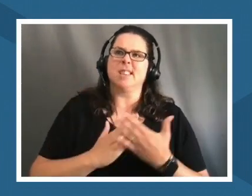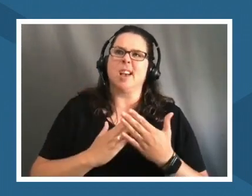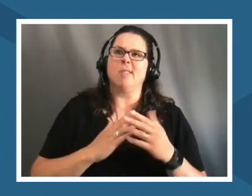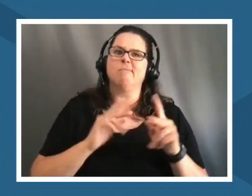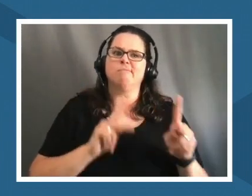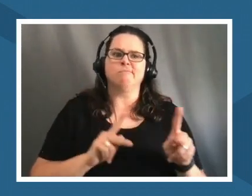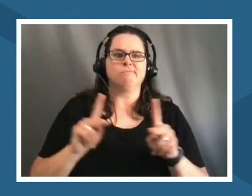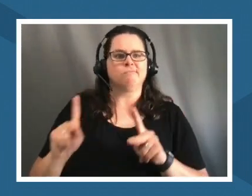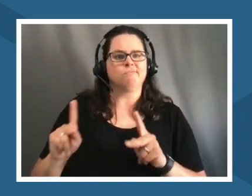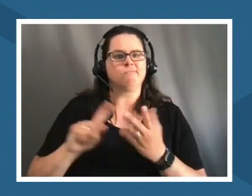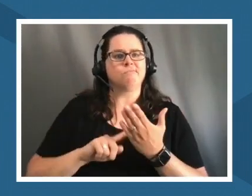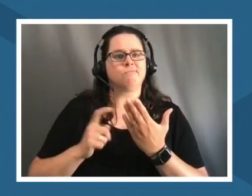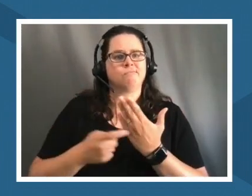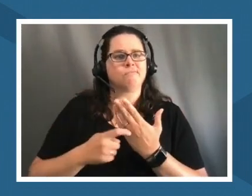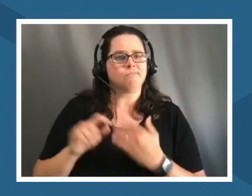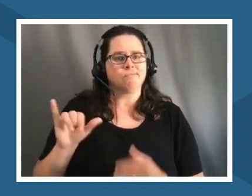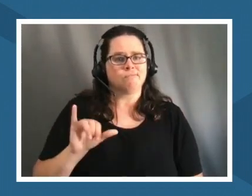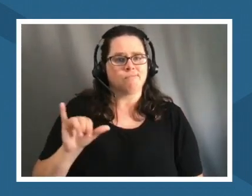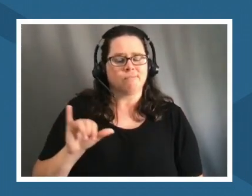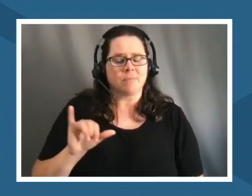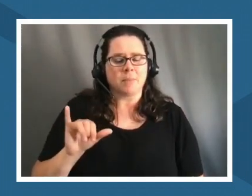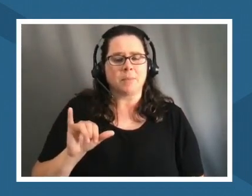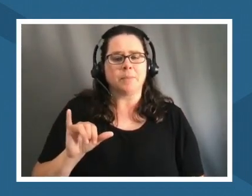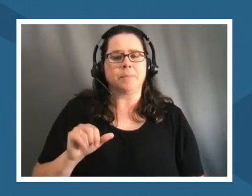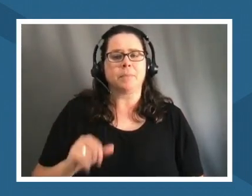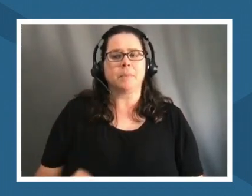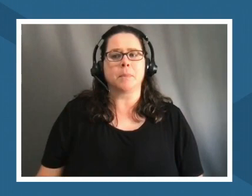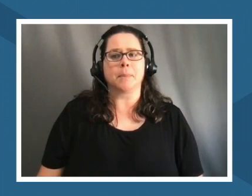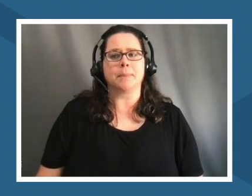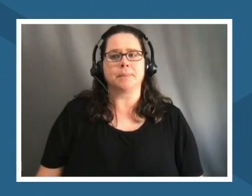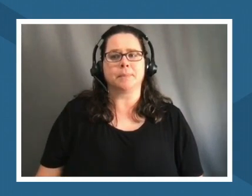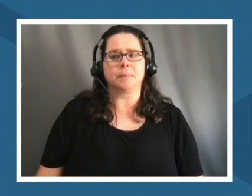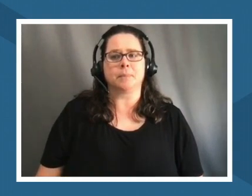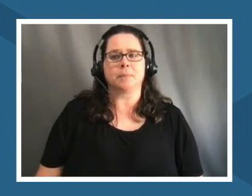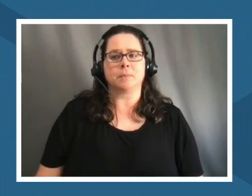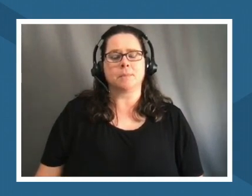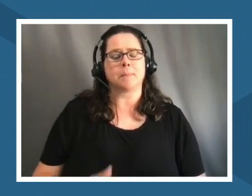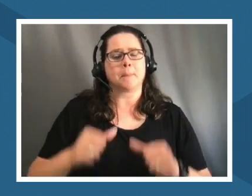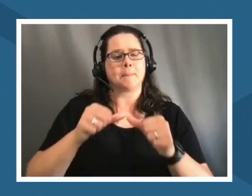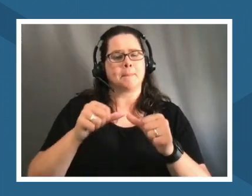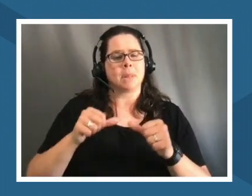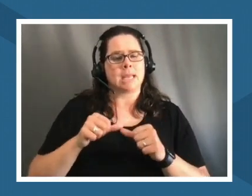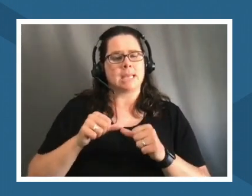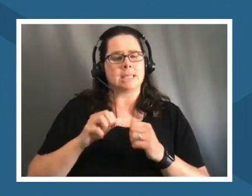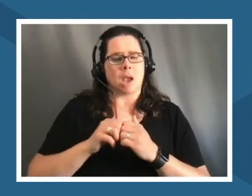is surfacing for me when i think about place and how do we engage with our